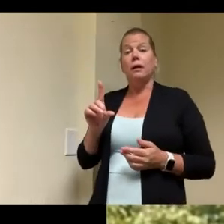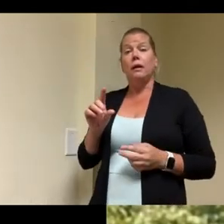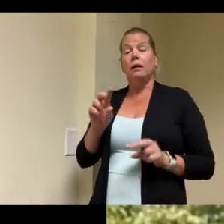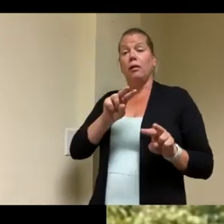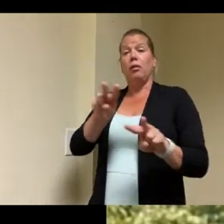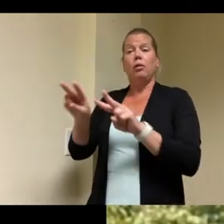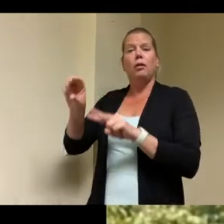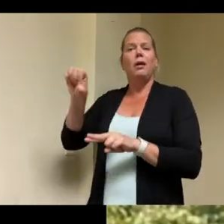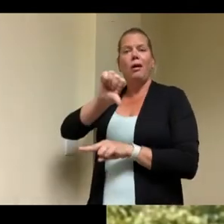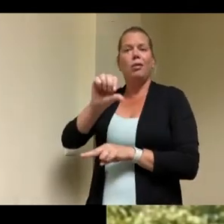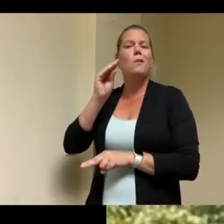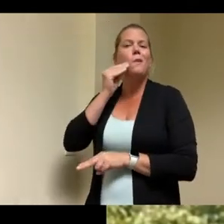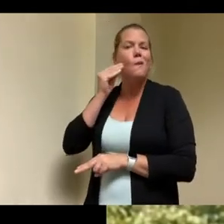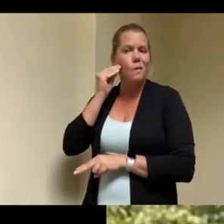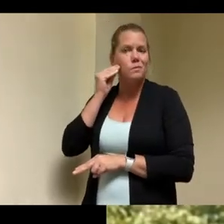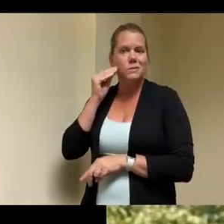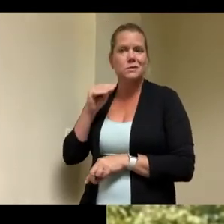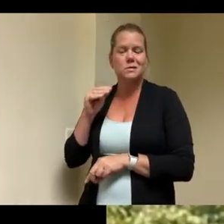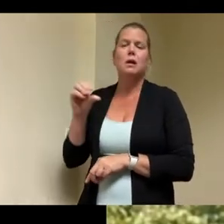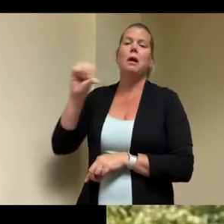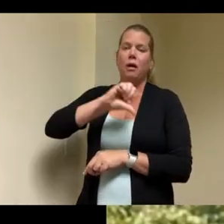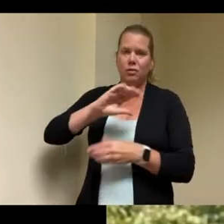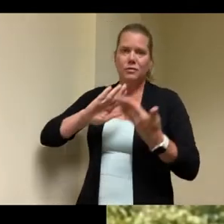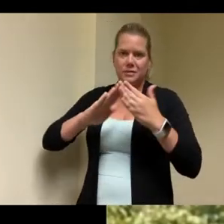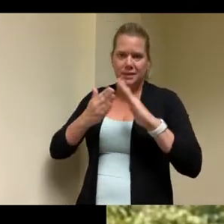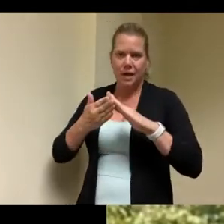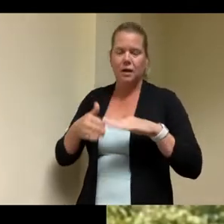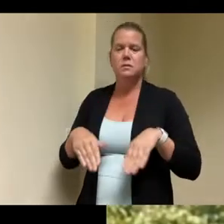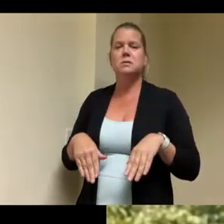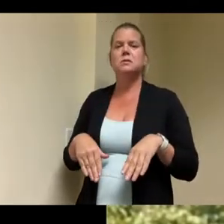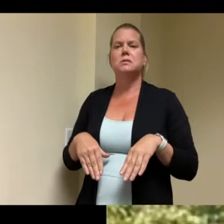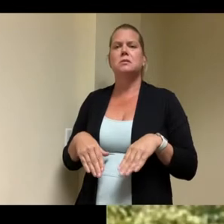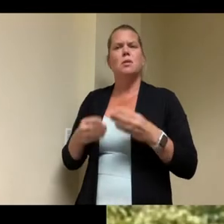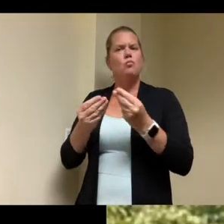and other municipalities great prop properties great projects trying to take